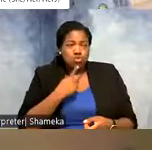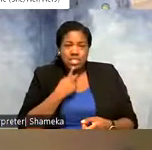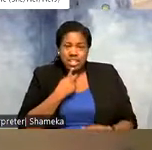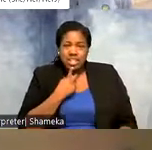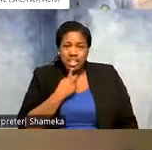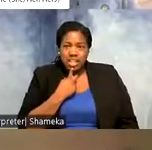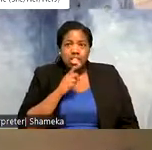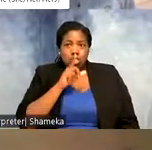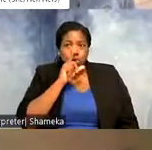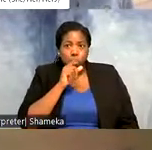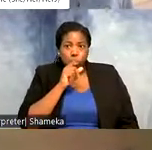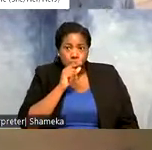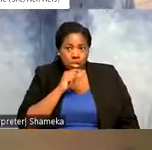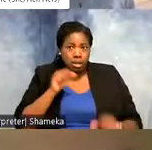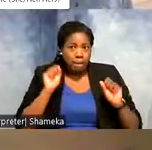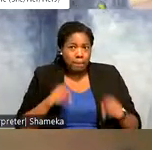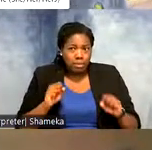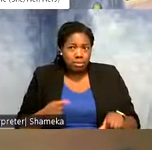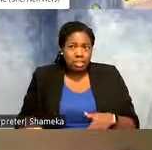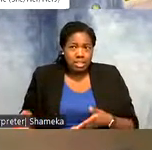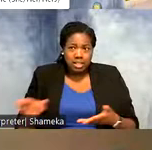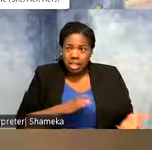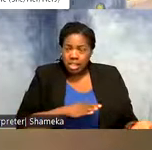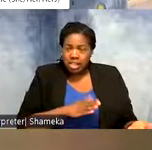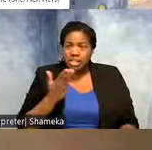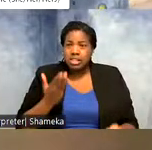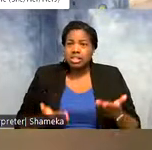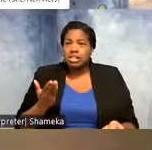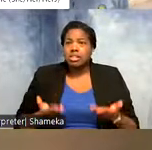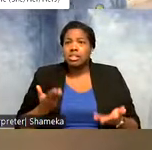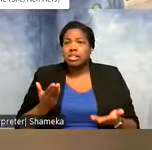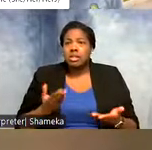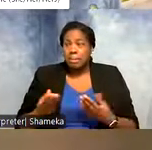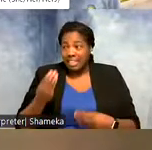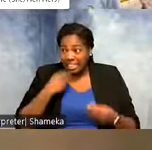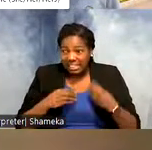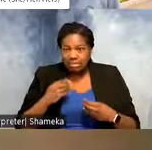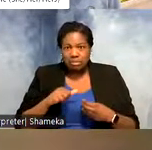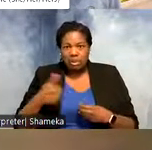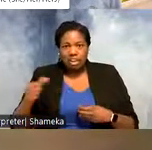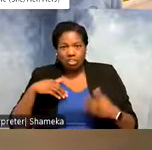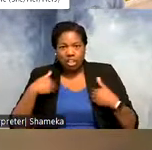the birds could possibly die or maybe even get eaten by a predator that would cause some data